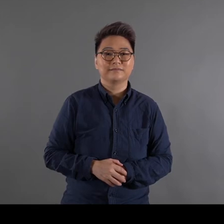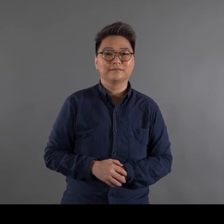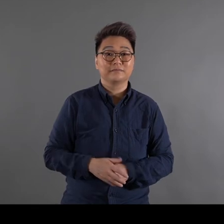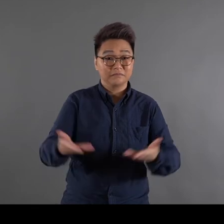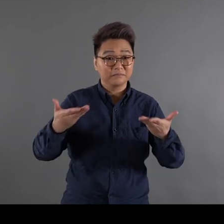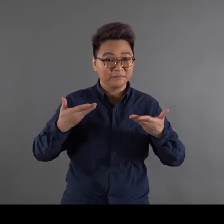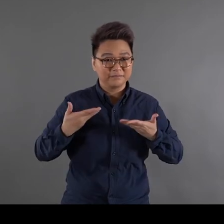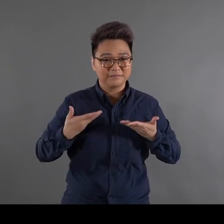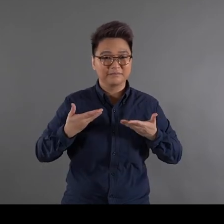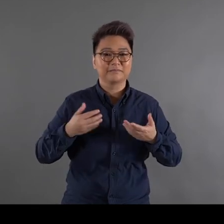Let me do this